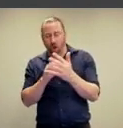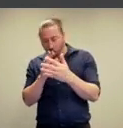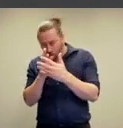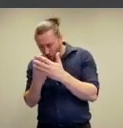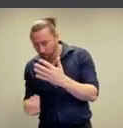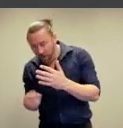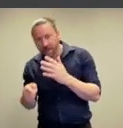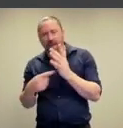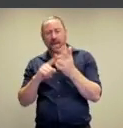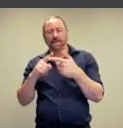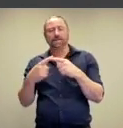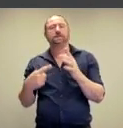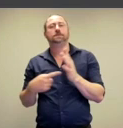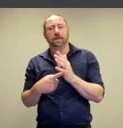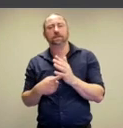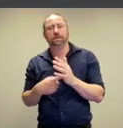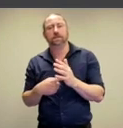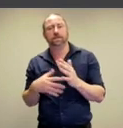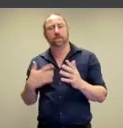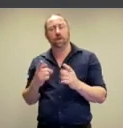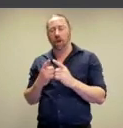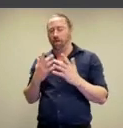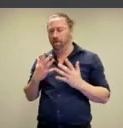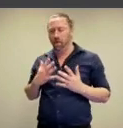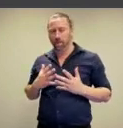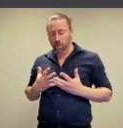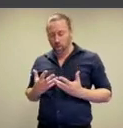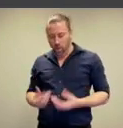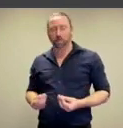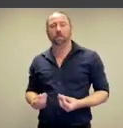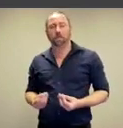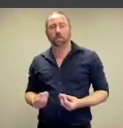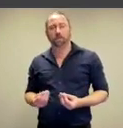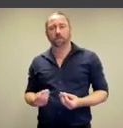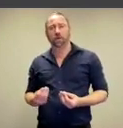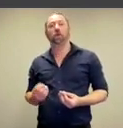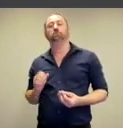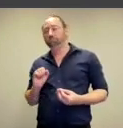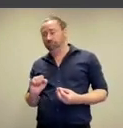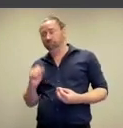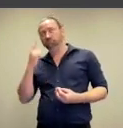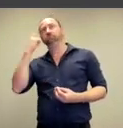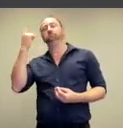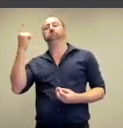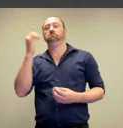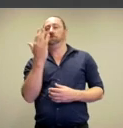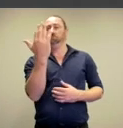over-engagement with the text which felt to her like a kind of